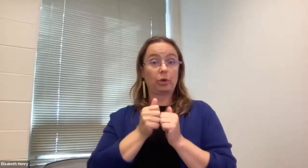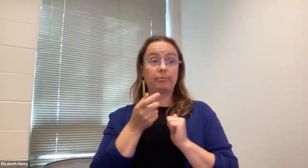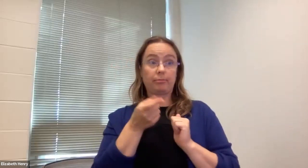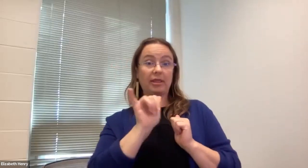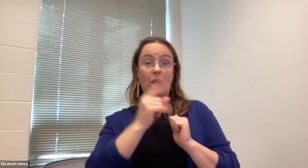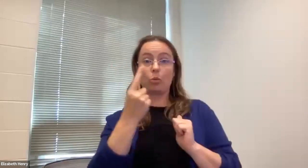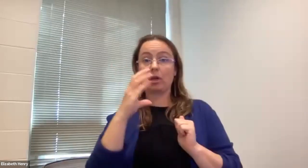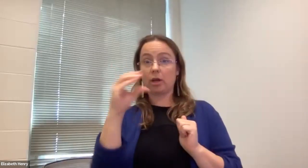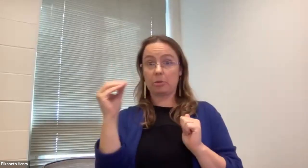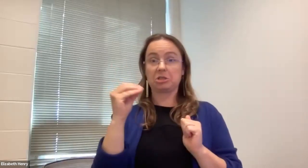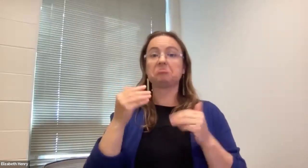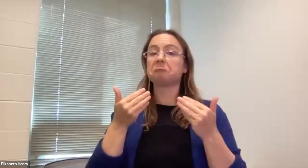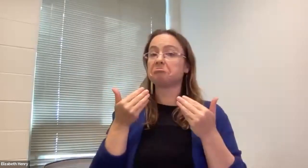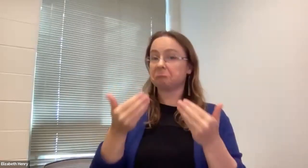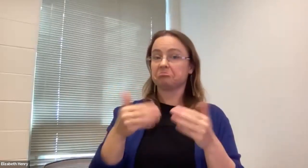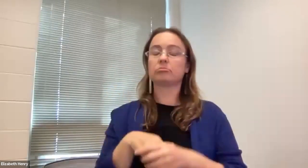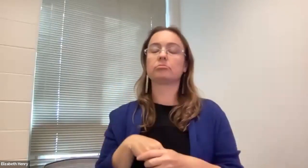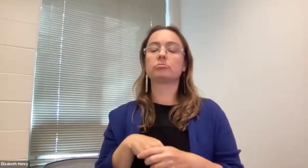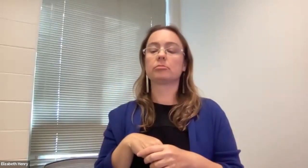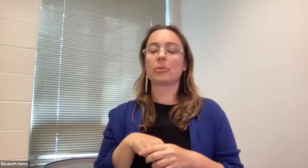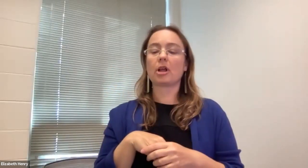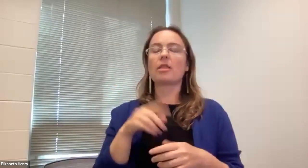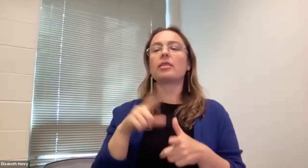Gustavo Navarrete (he/him/él): uh we started having a subscription with this company.